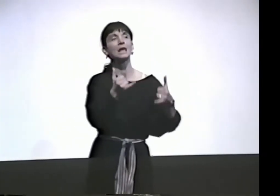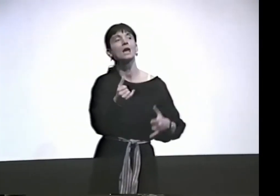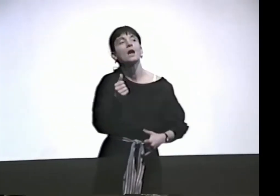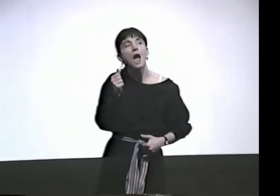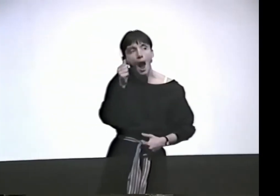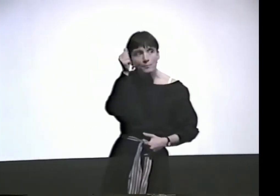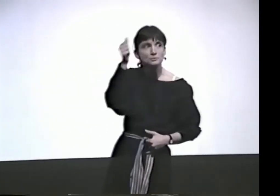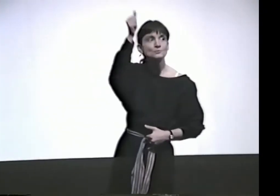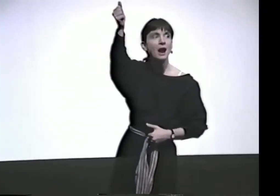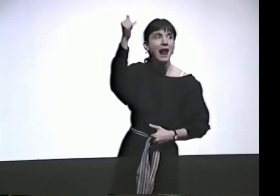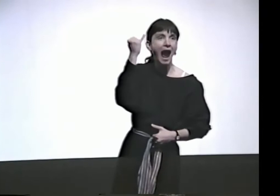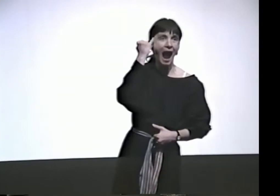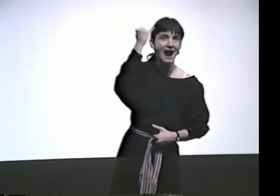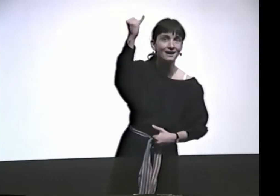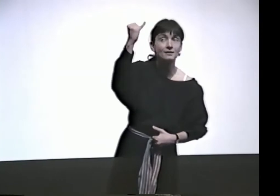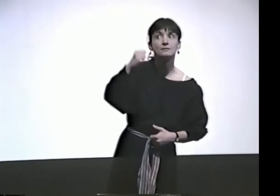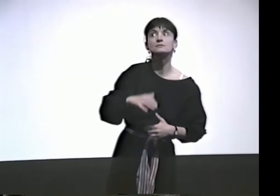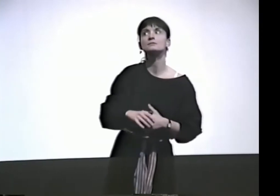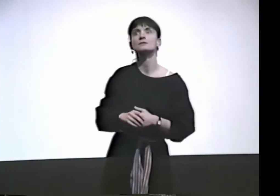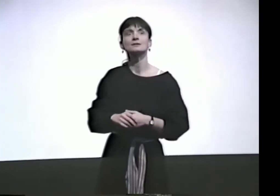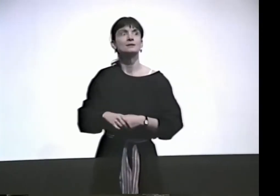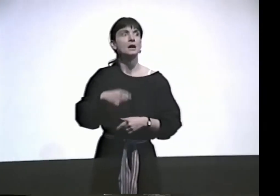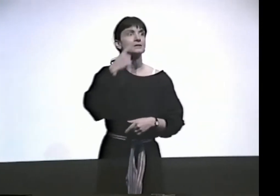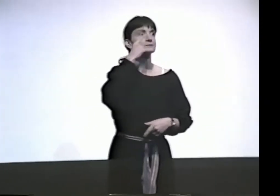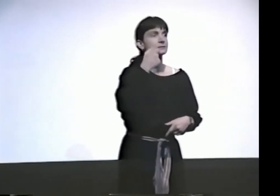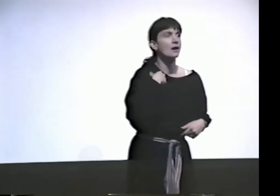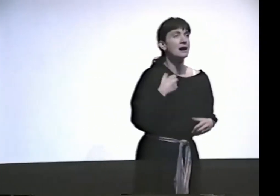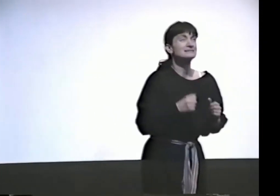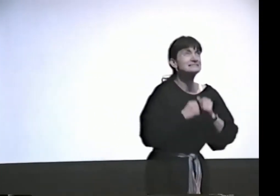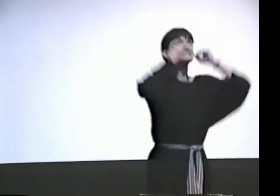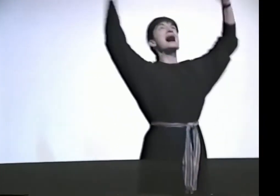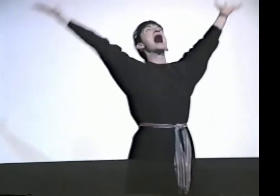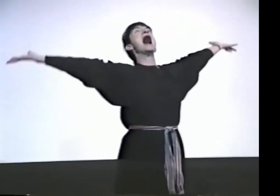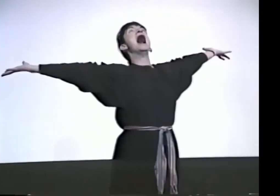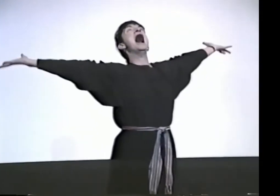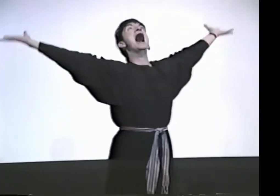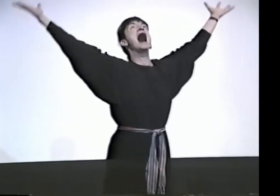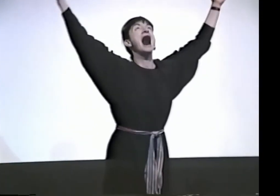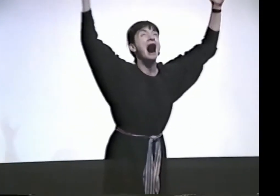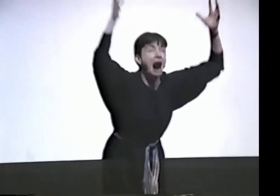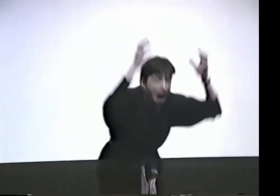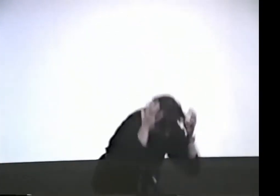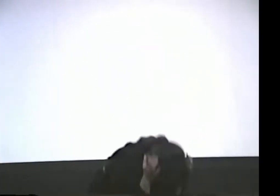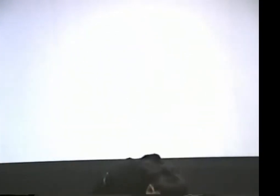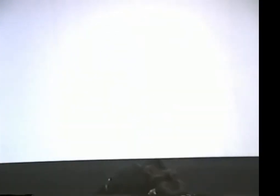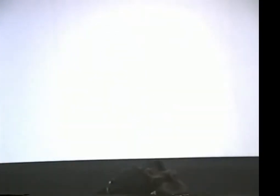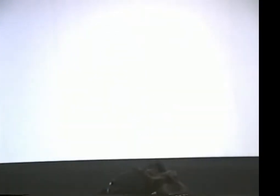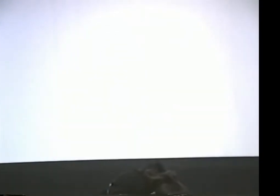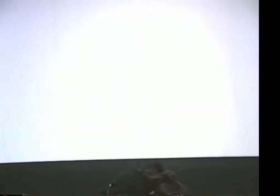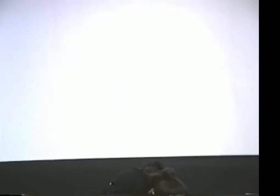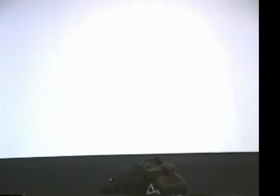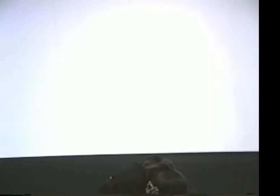I TEND TO PLAY WITH ABSTRACT IDEAS IN THAT MANNER. FOR EXAMPLE, THAT WHEN THE BOMB GOES OFF